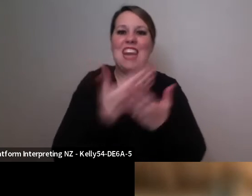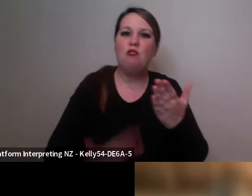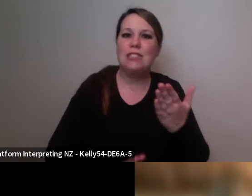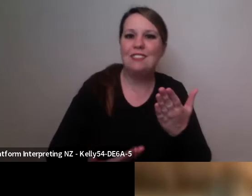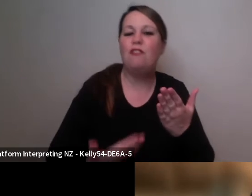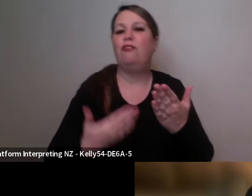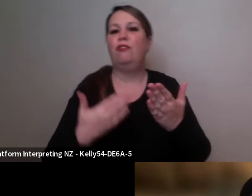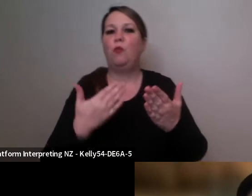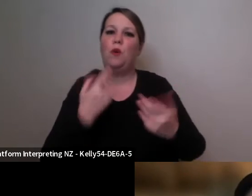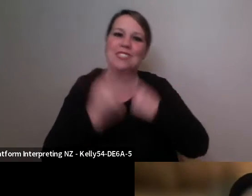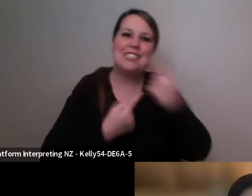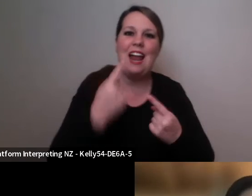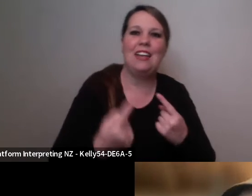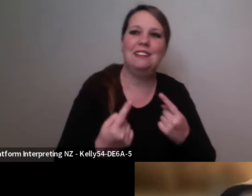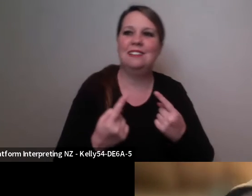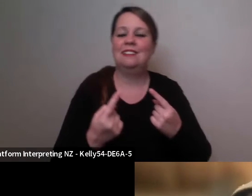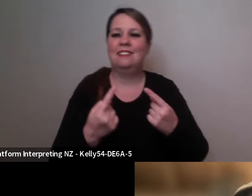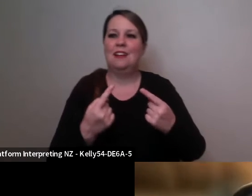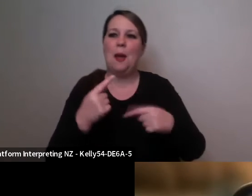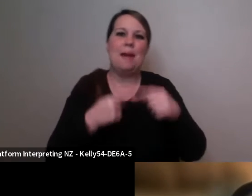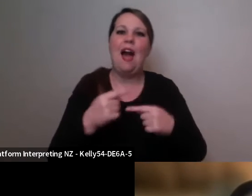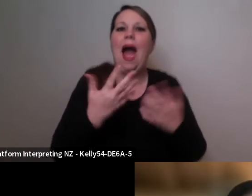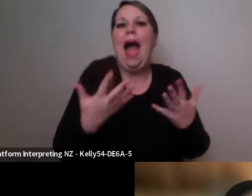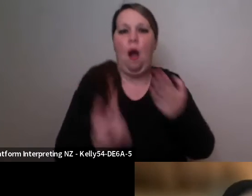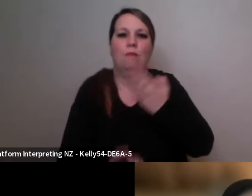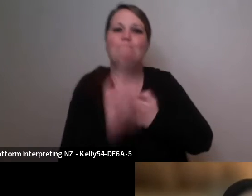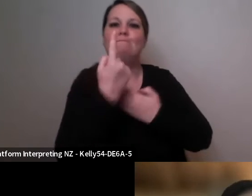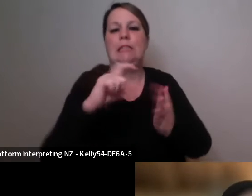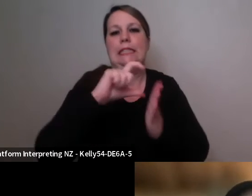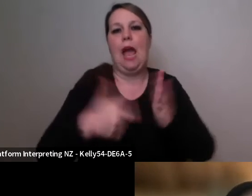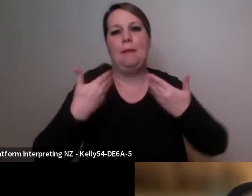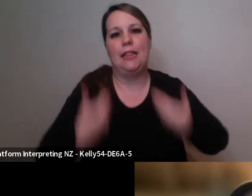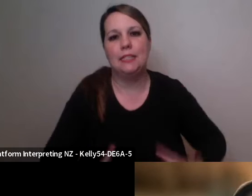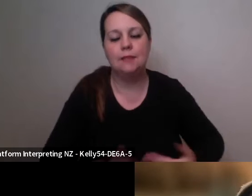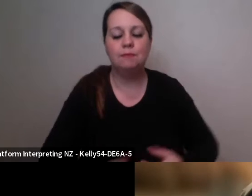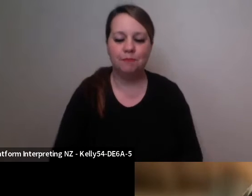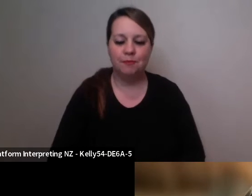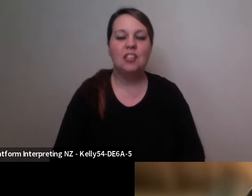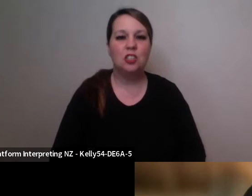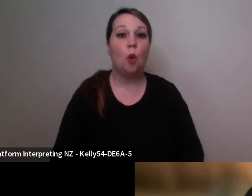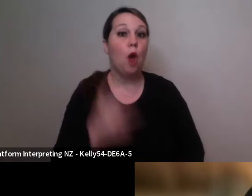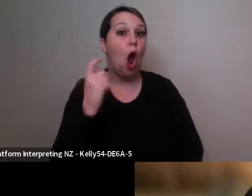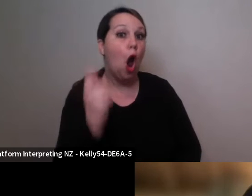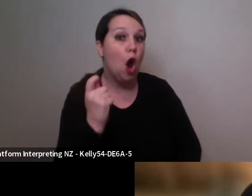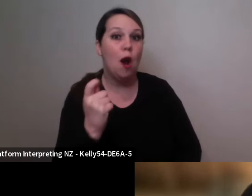how I came in, so it's early days. We're hoping that the work will premiere in 2024 - that's what